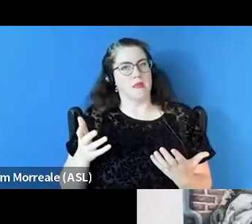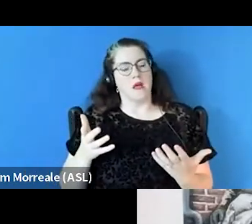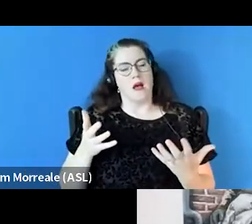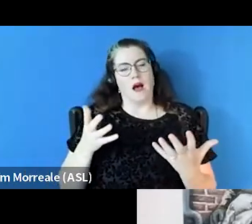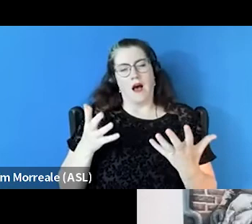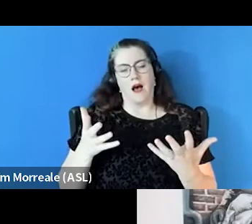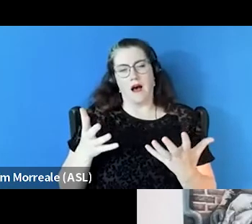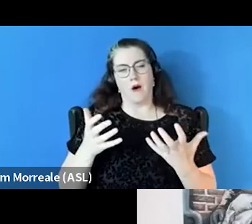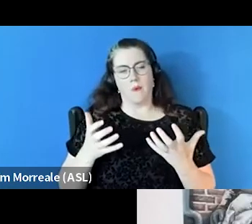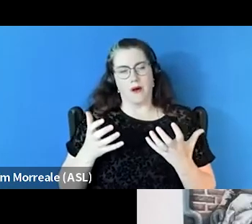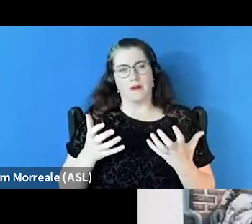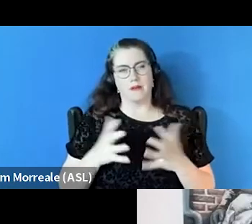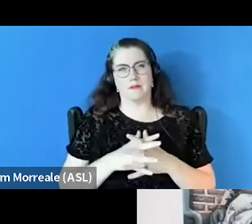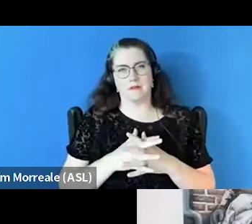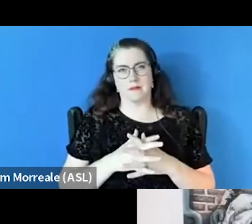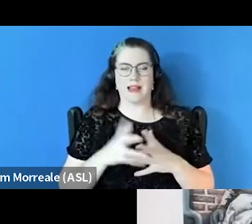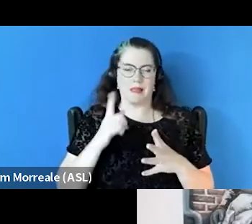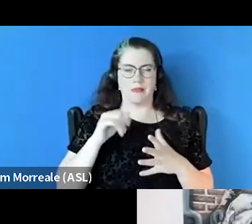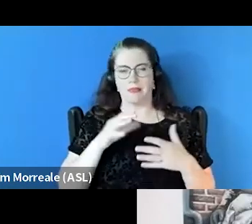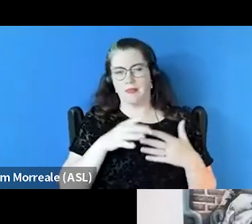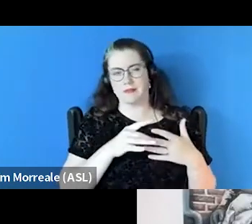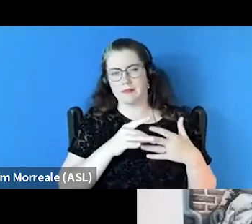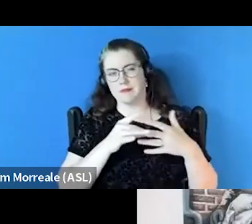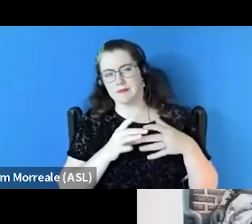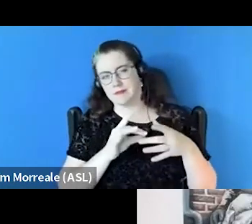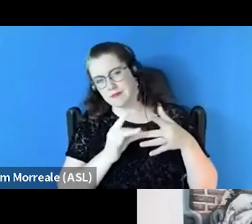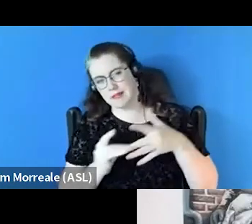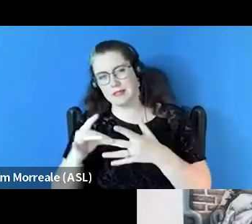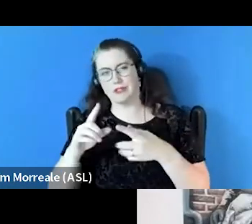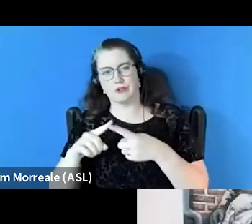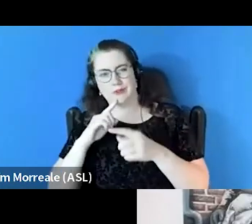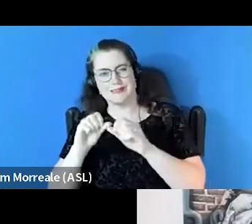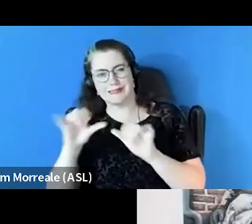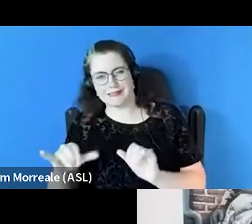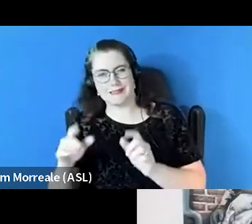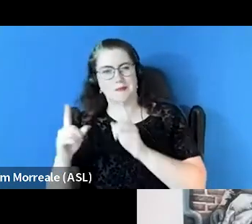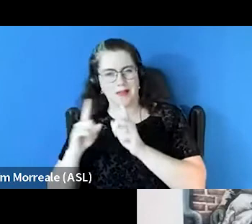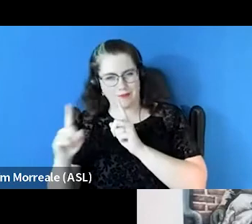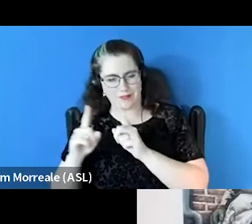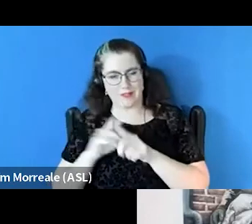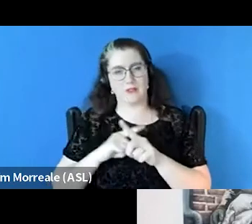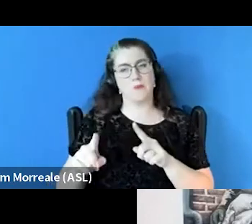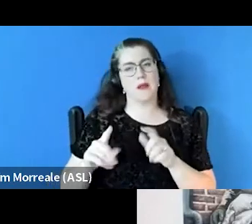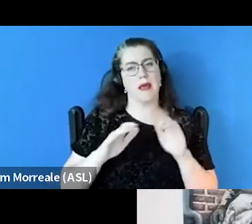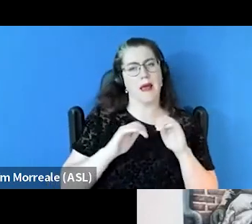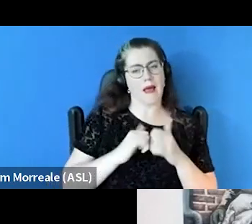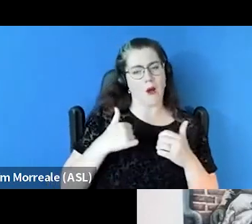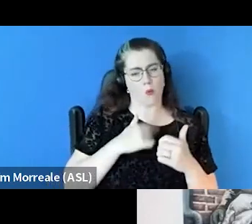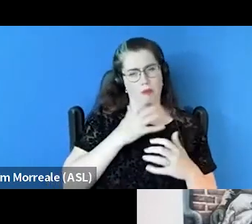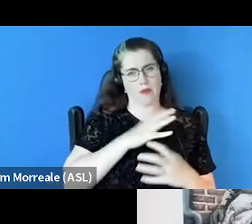and I think it dovetails in the systemic conversations. So where can we step into conversations